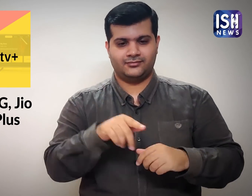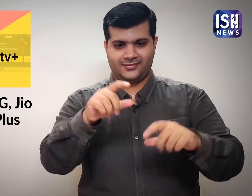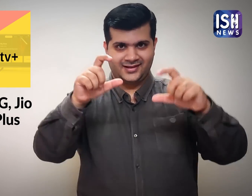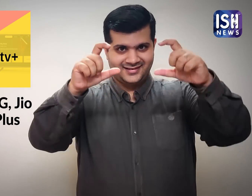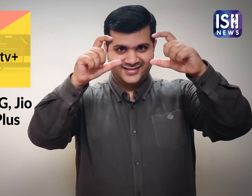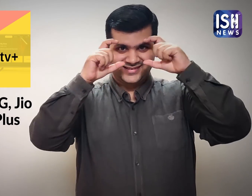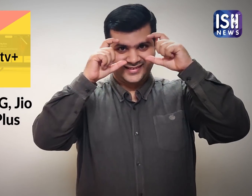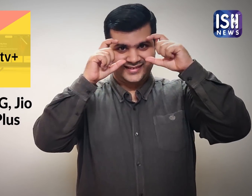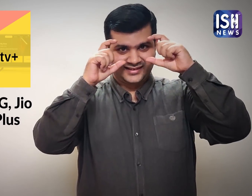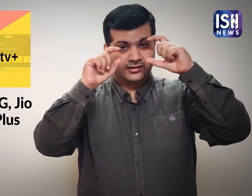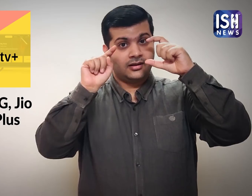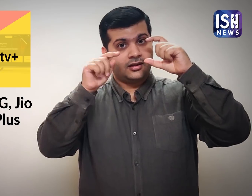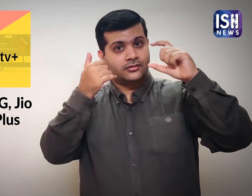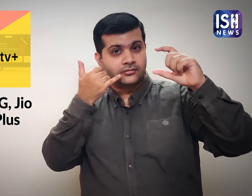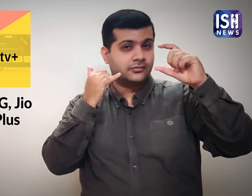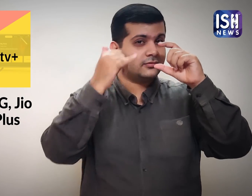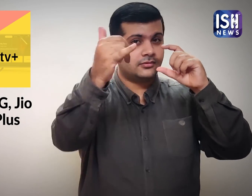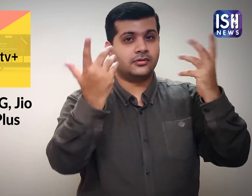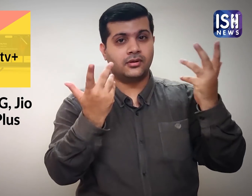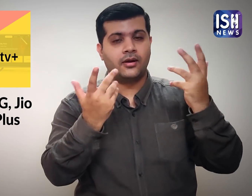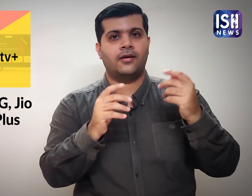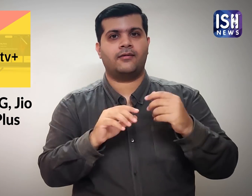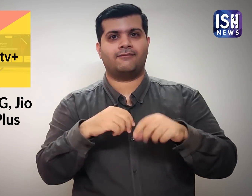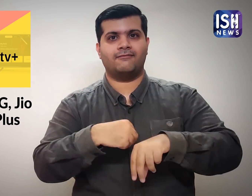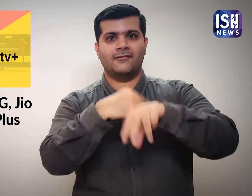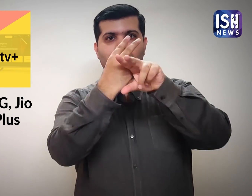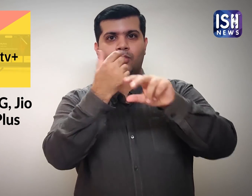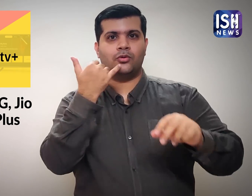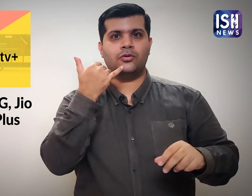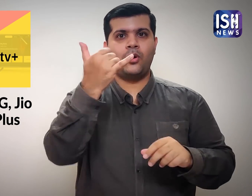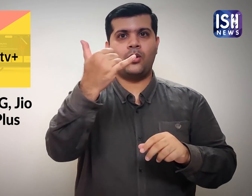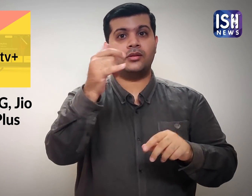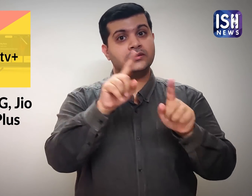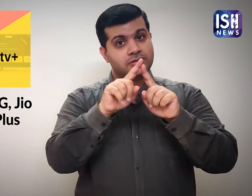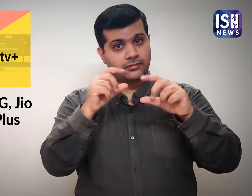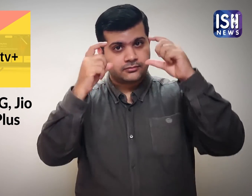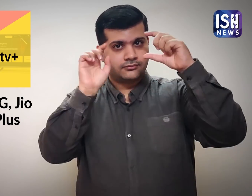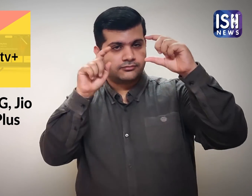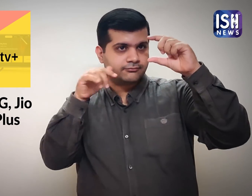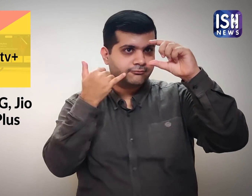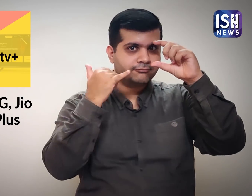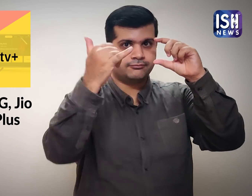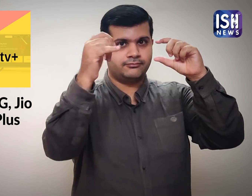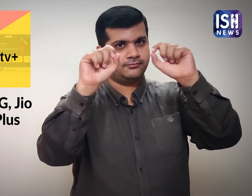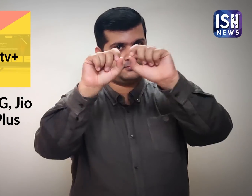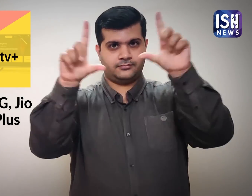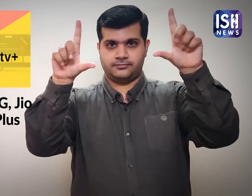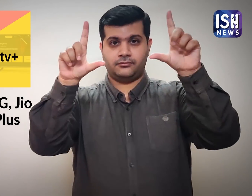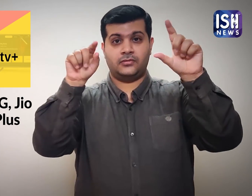Wear the glasses and place the video call.